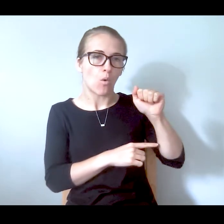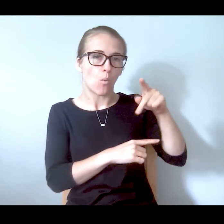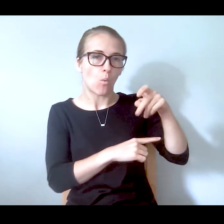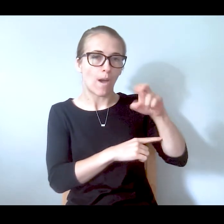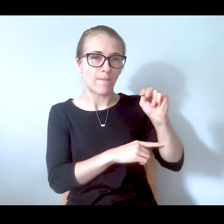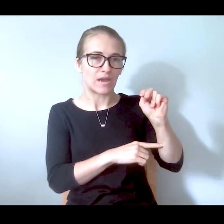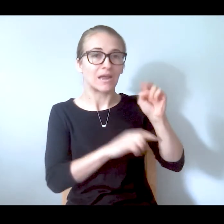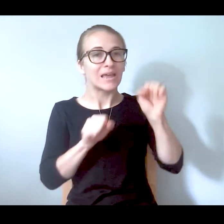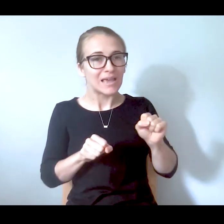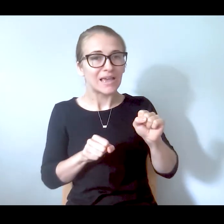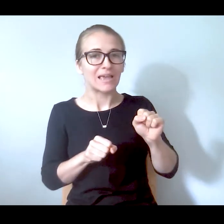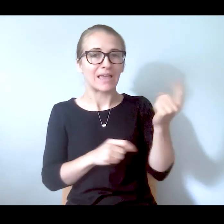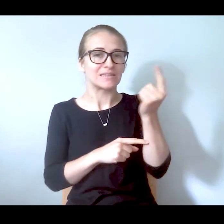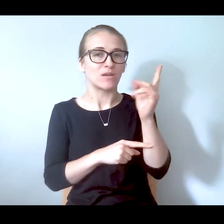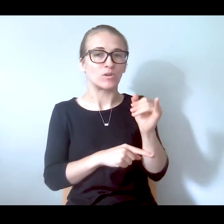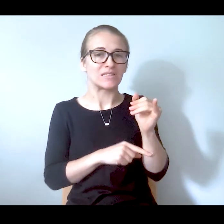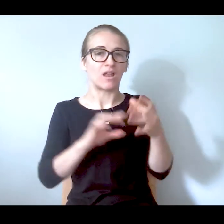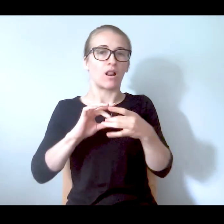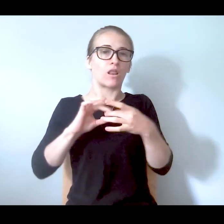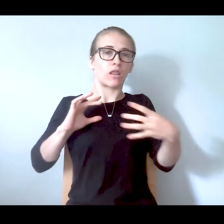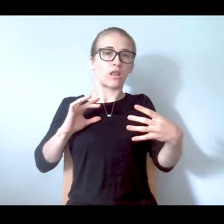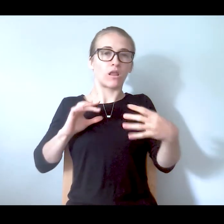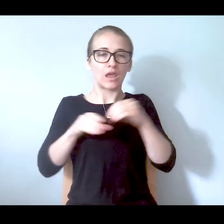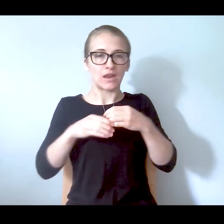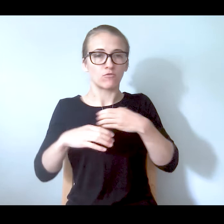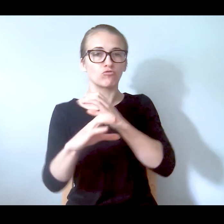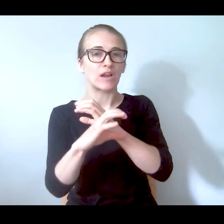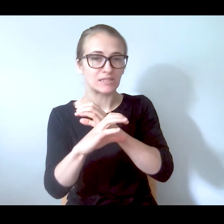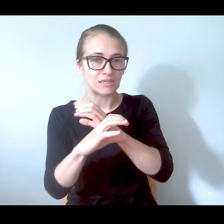be somebody disassociating it and in crisis and